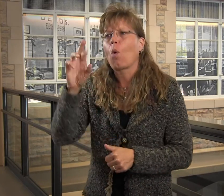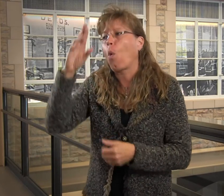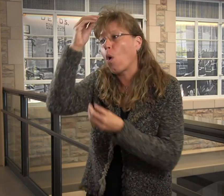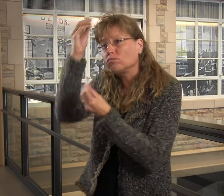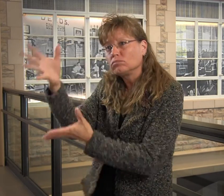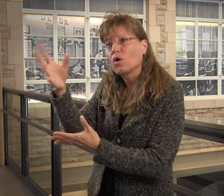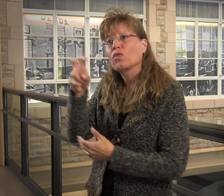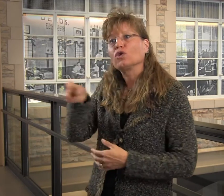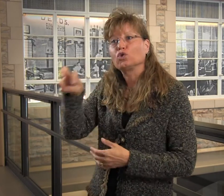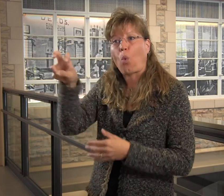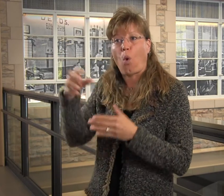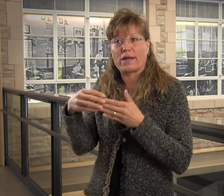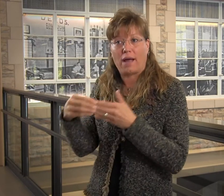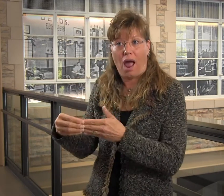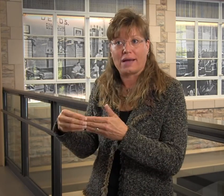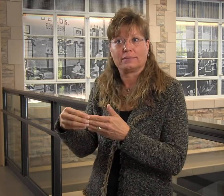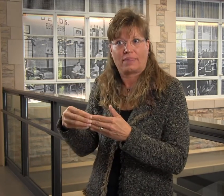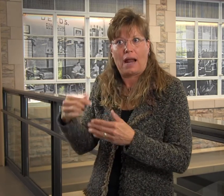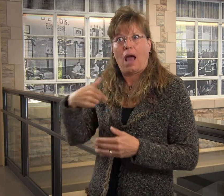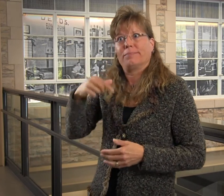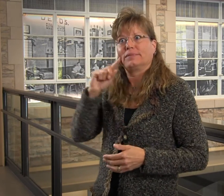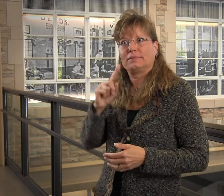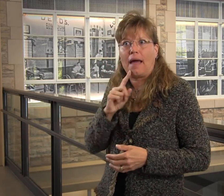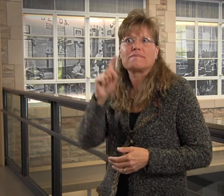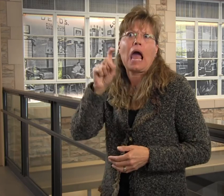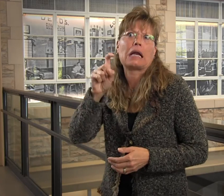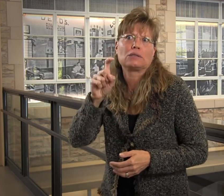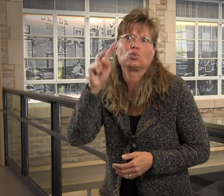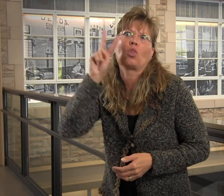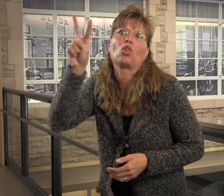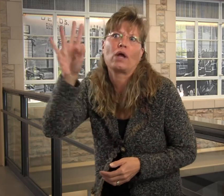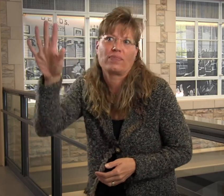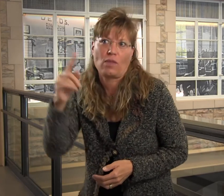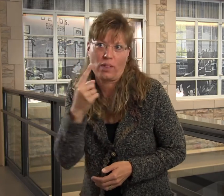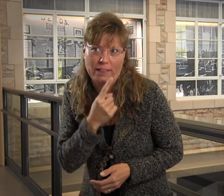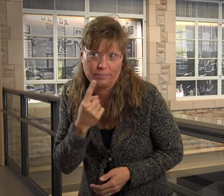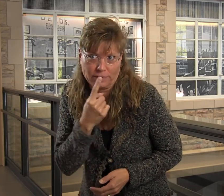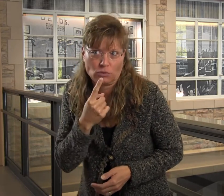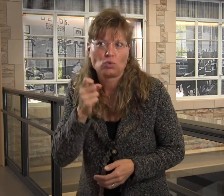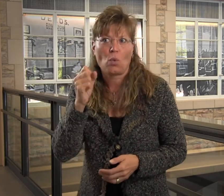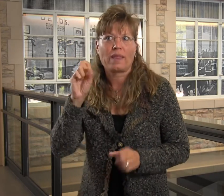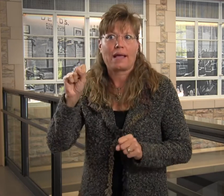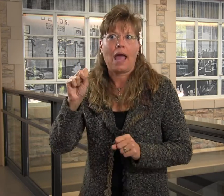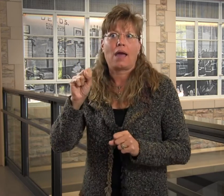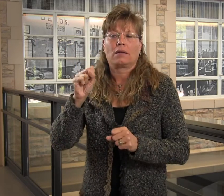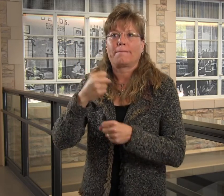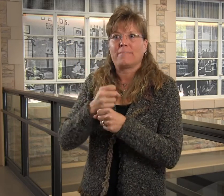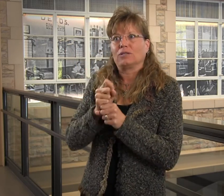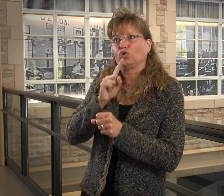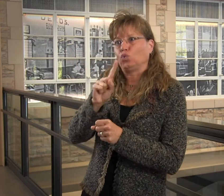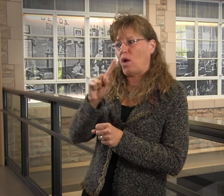following the information. I would work with the tour guides. I would have to look at them directly.